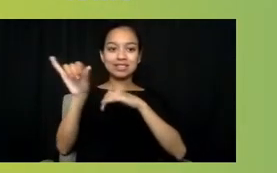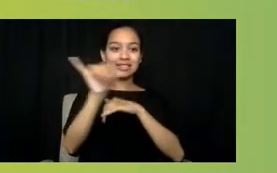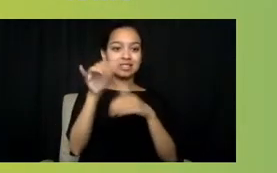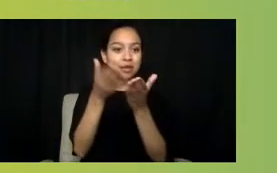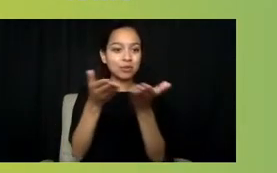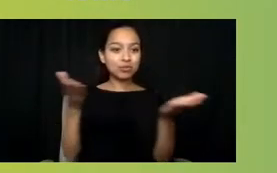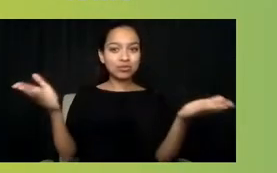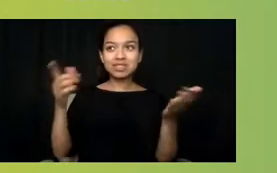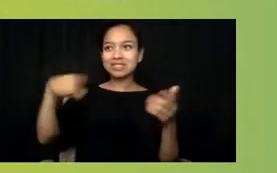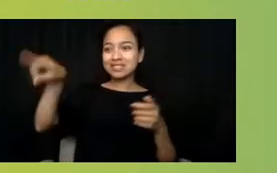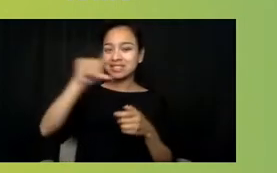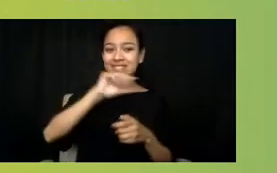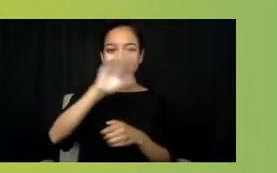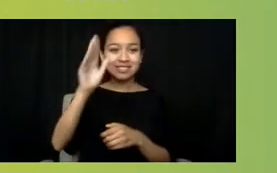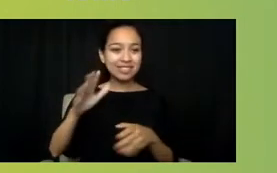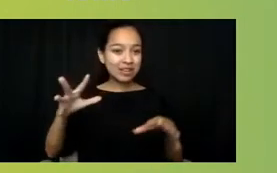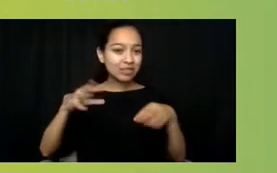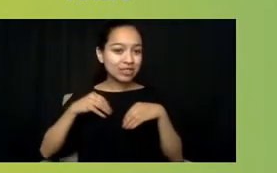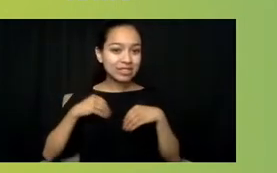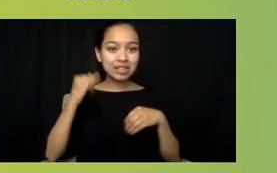if it were cancer in the case of the med-surg